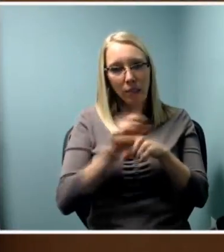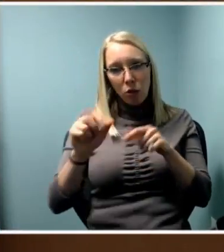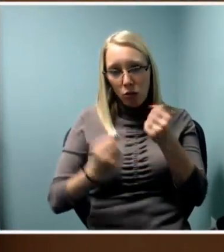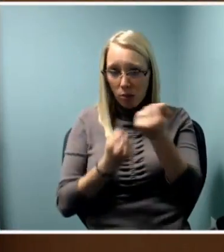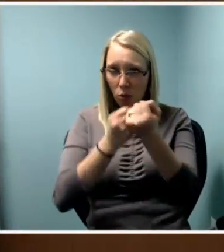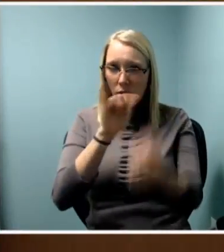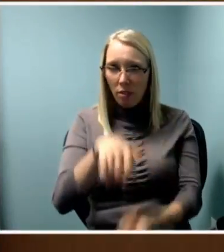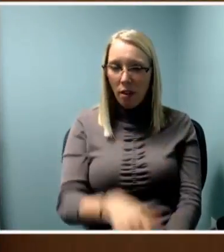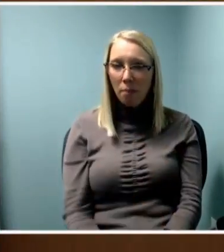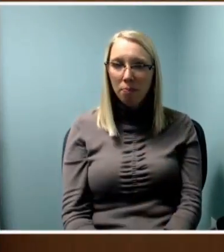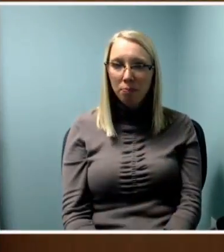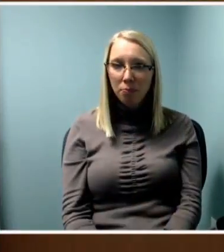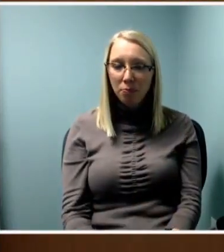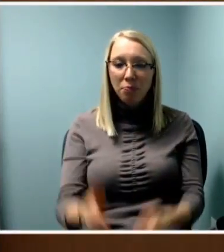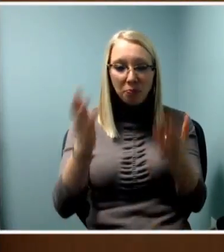Funding, which we'll just hop right over.